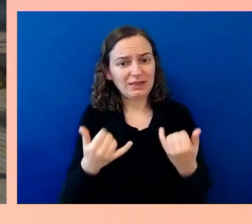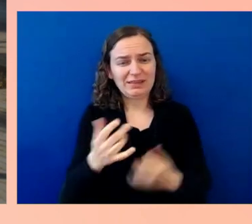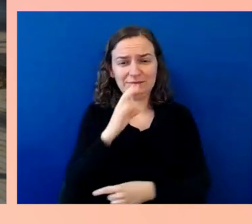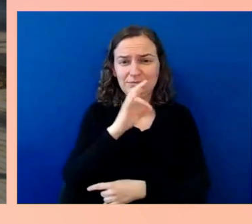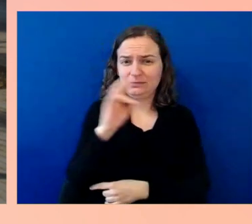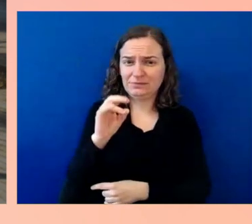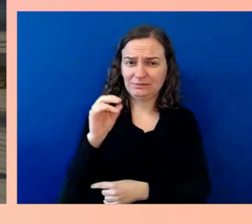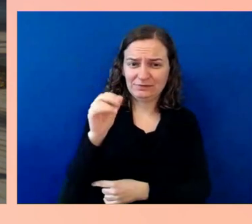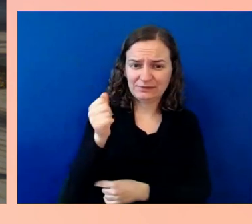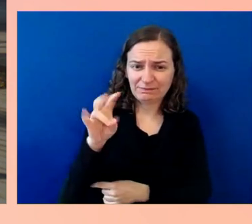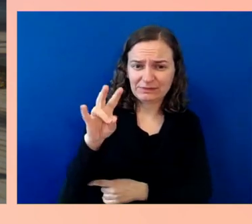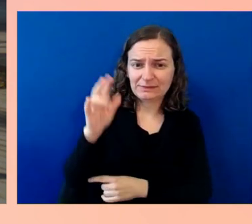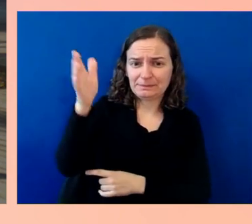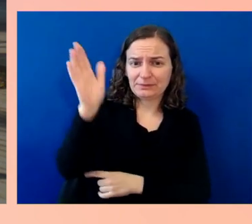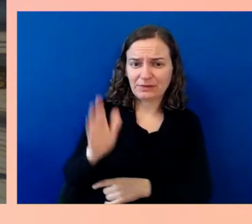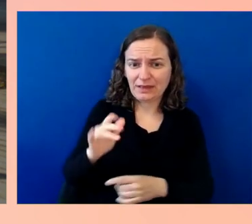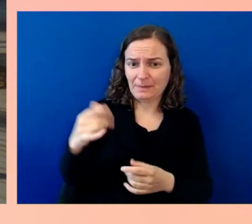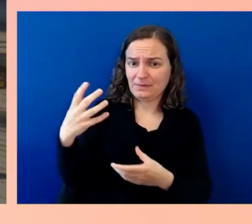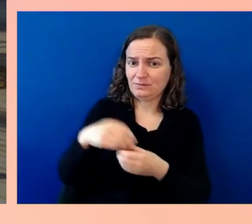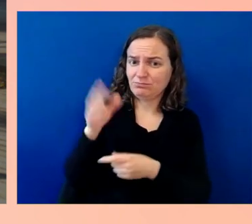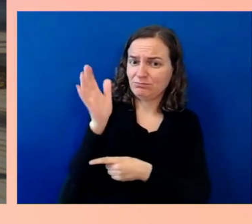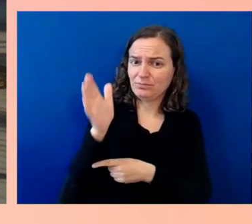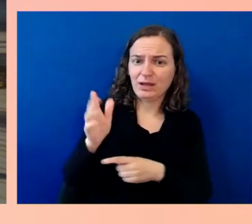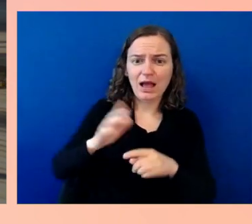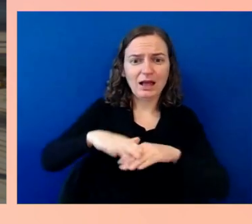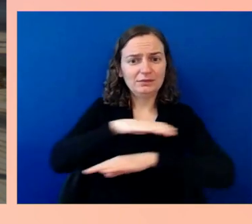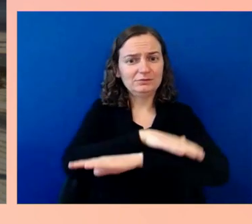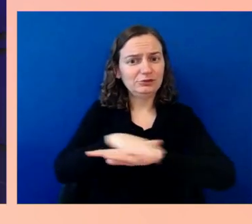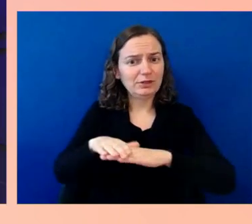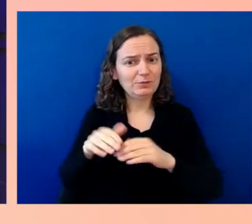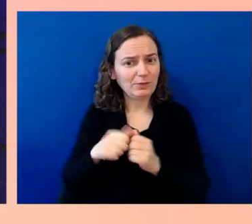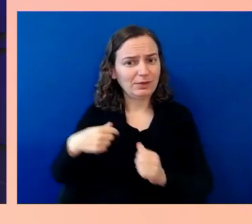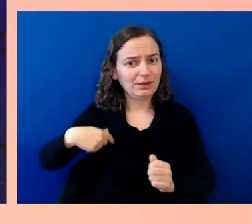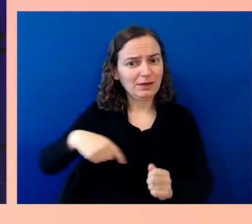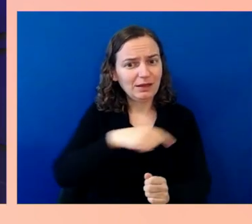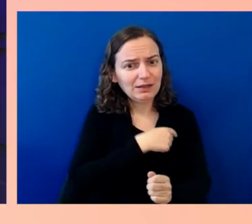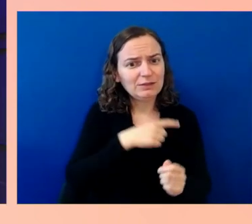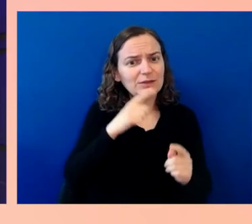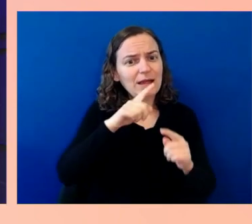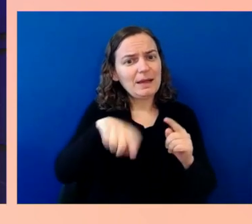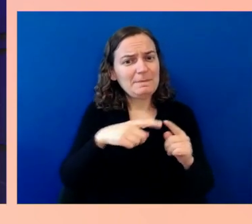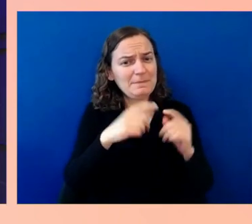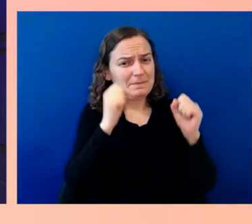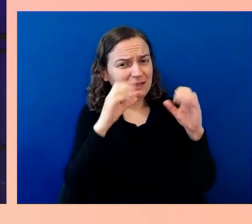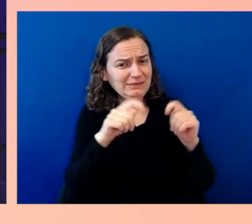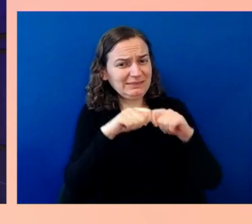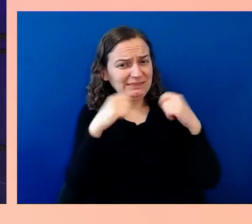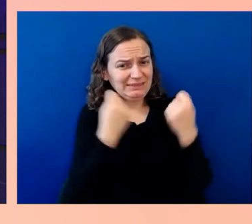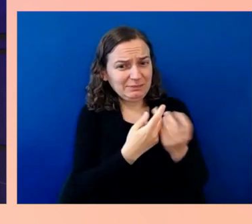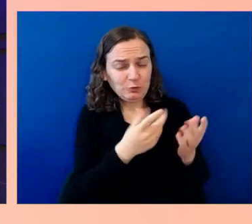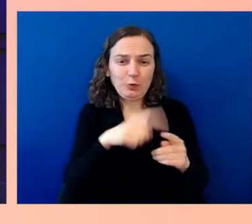on the stage, to this amazing crew, which you can't see. But trust me, there's a whole gang in